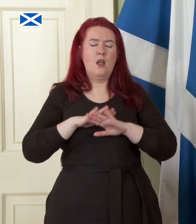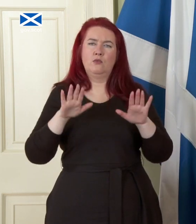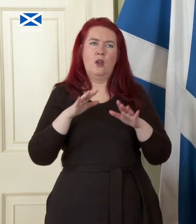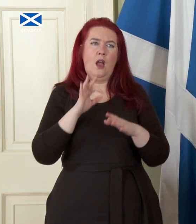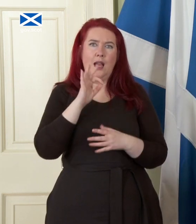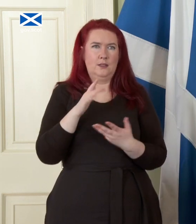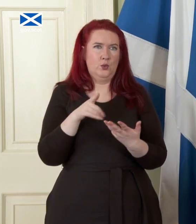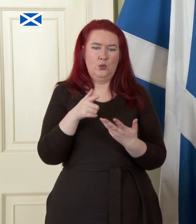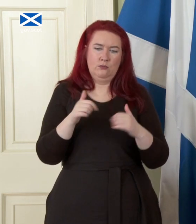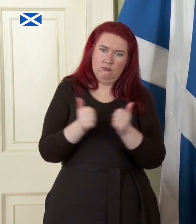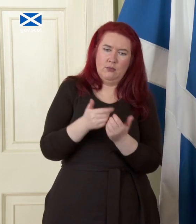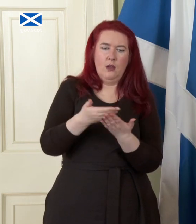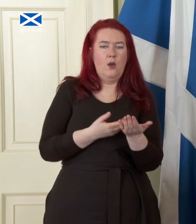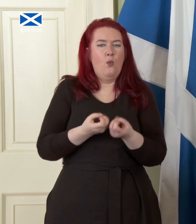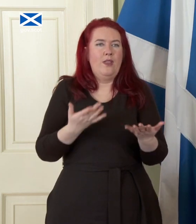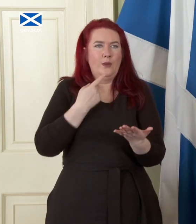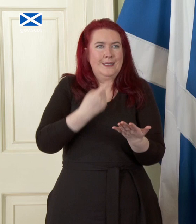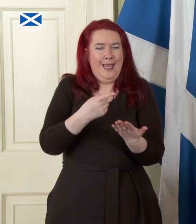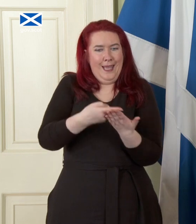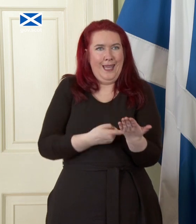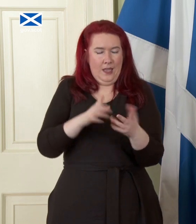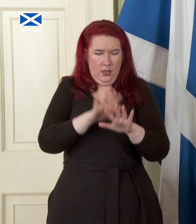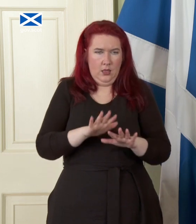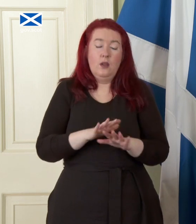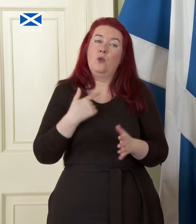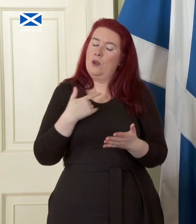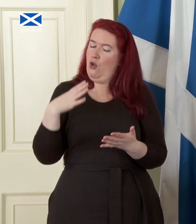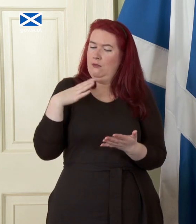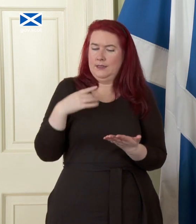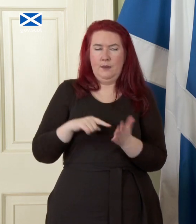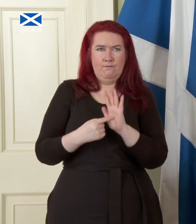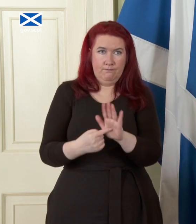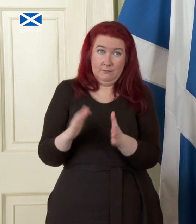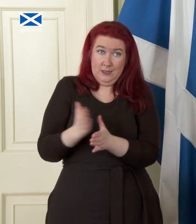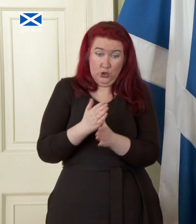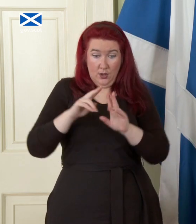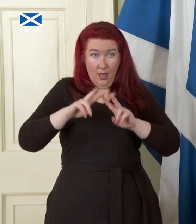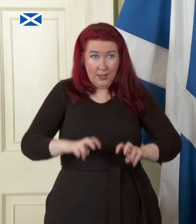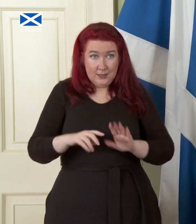set out the initial analysis of what would be required in this paper as I've said before we